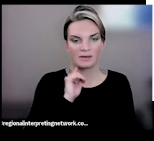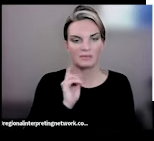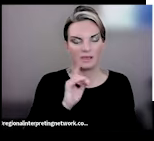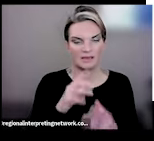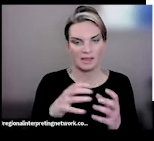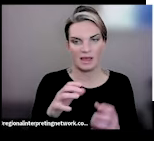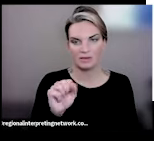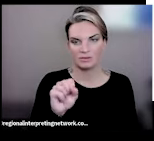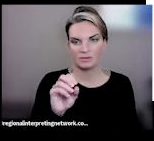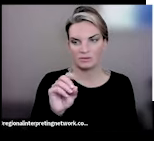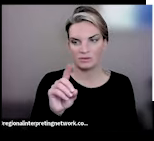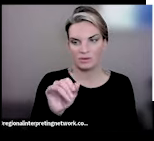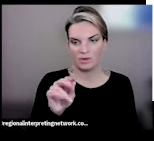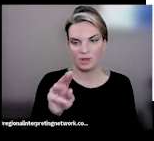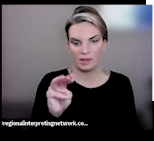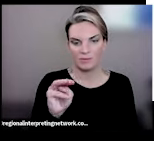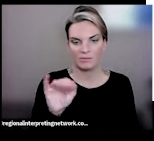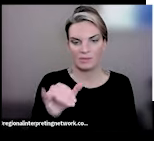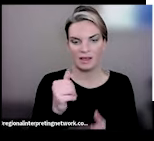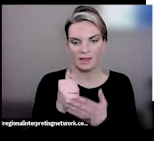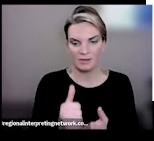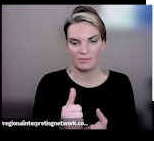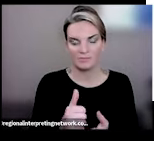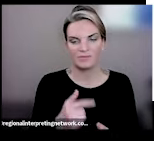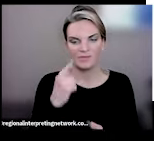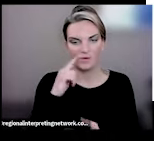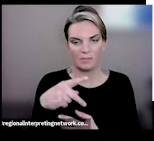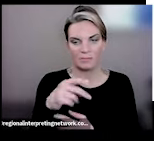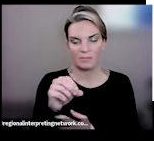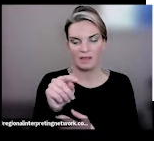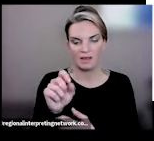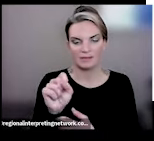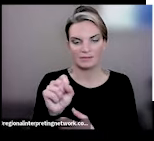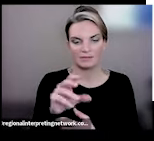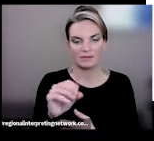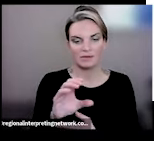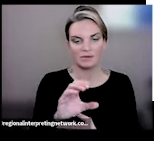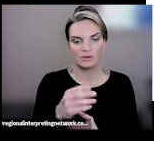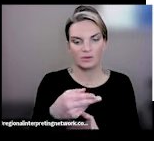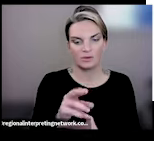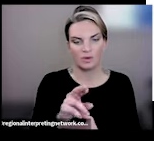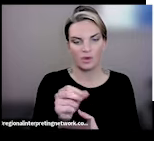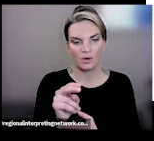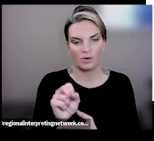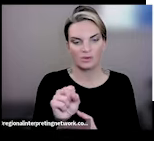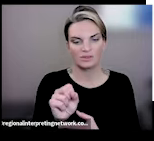to help with some of those symptoms. And, finally Crohn's, Gastroparesis, Diverticulitis, and Colitis